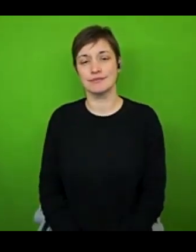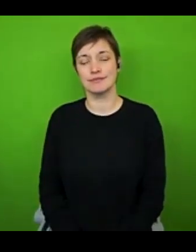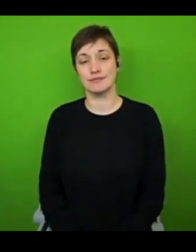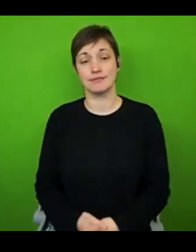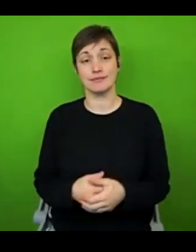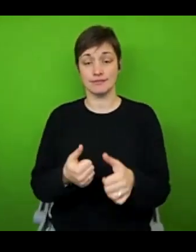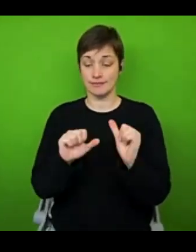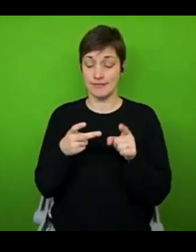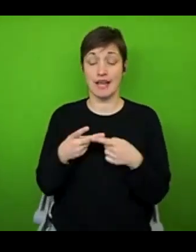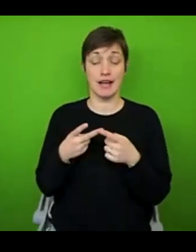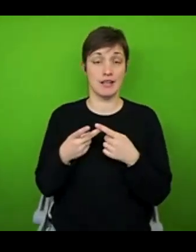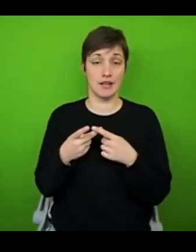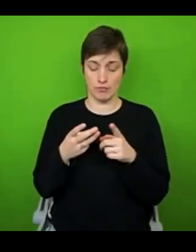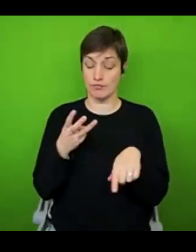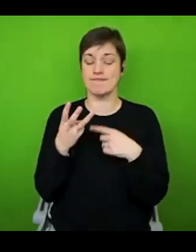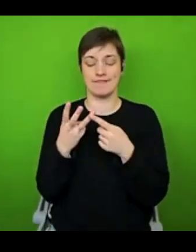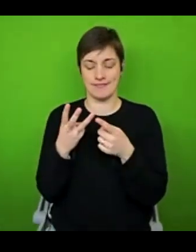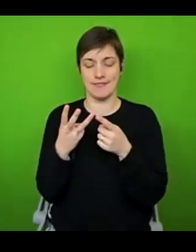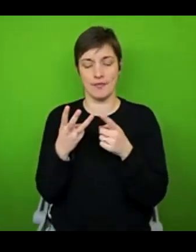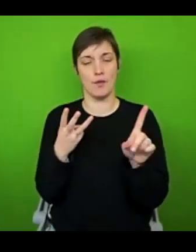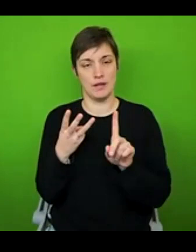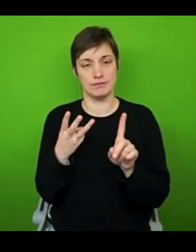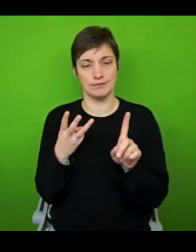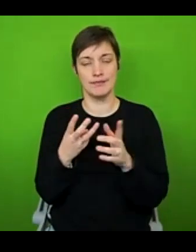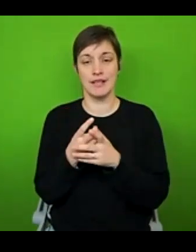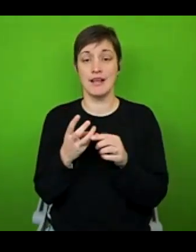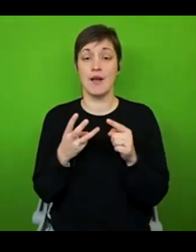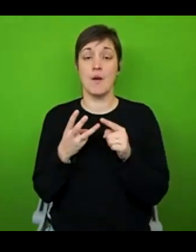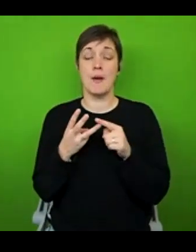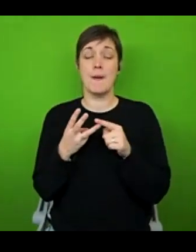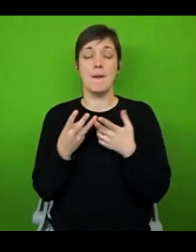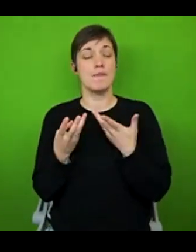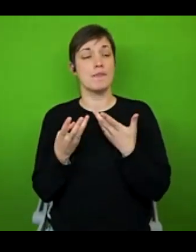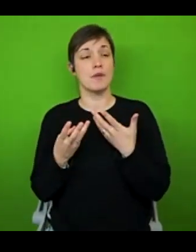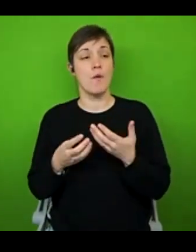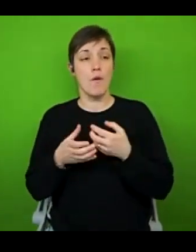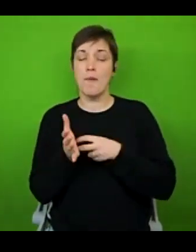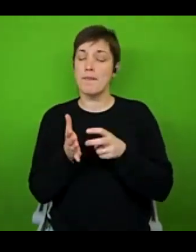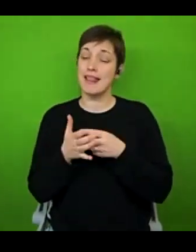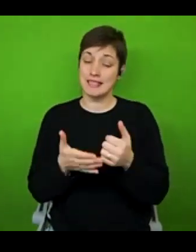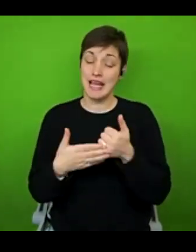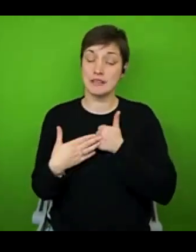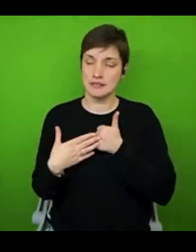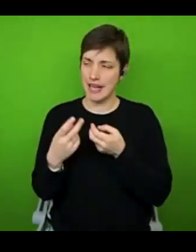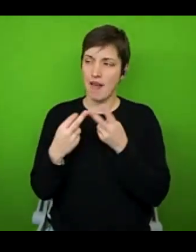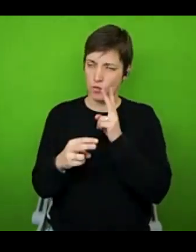close to my heart, and that is mobility aids. And if we're connected online, you might see that I talk about mobility